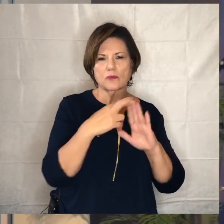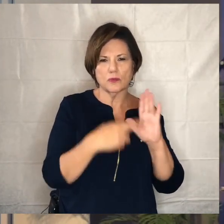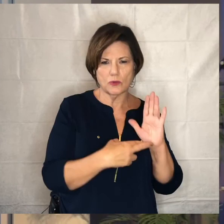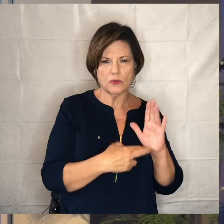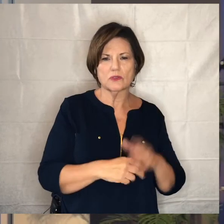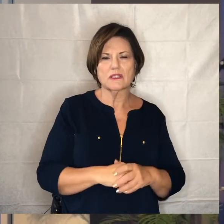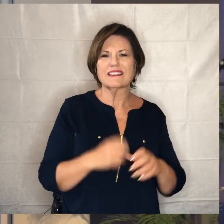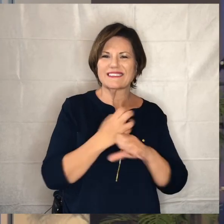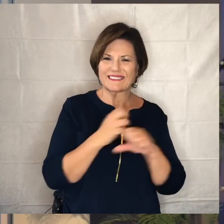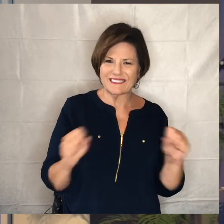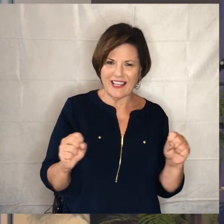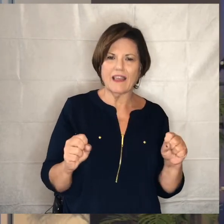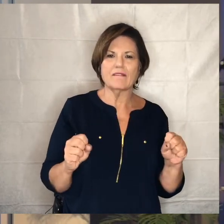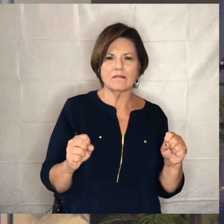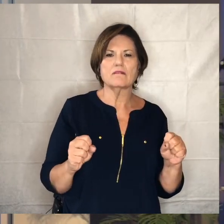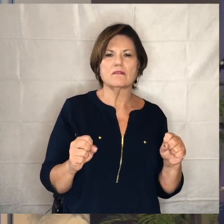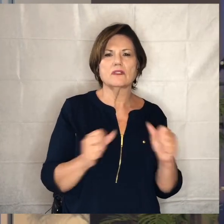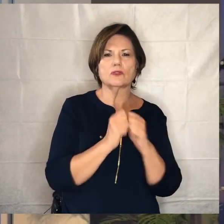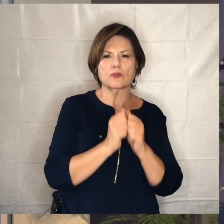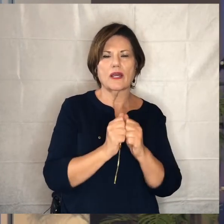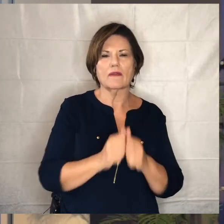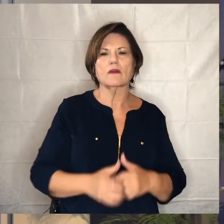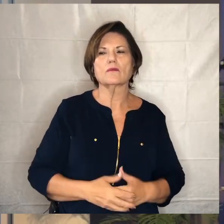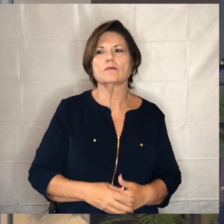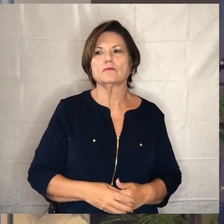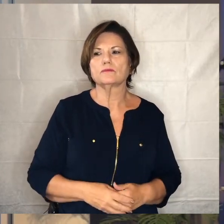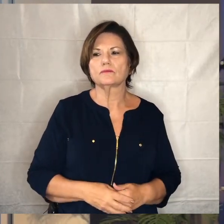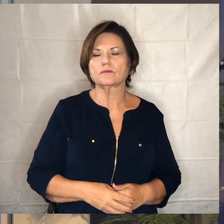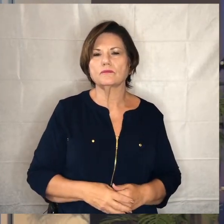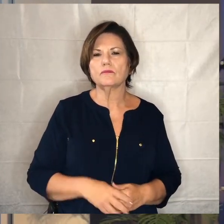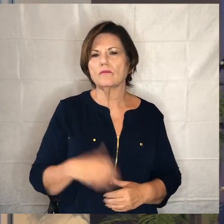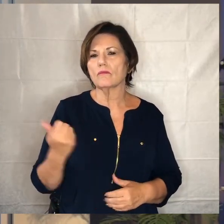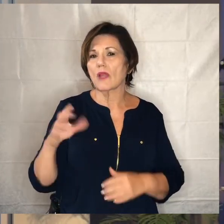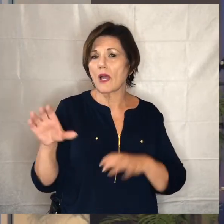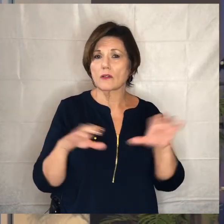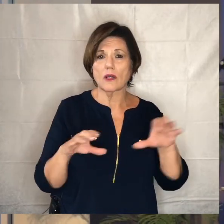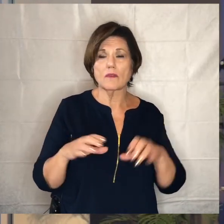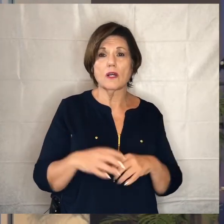be able to do that together so other activities we're not saying yes